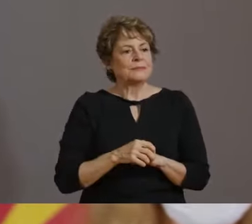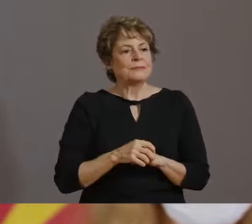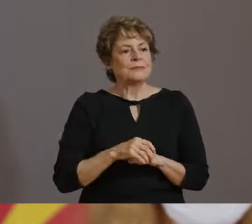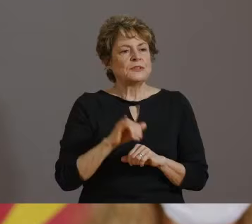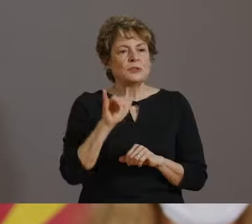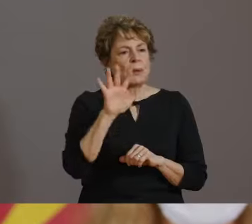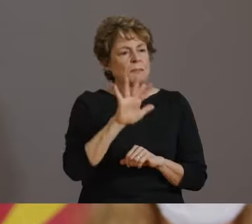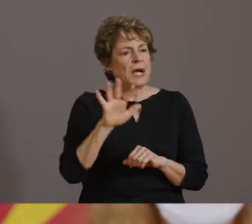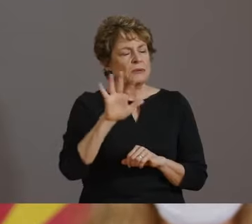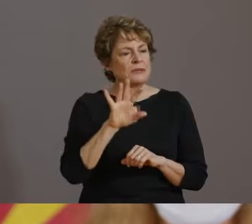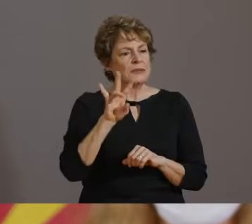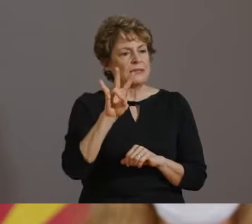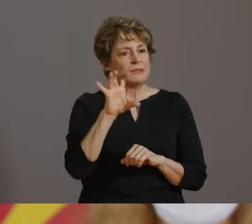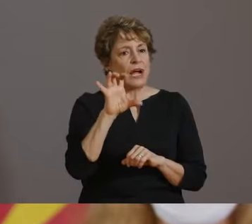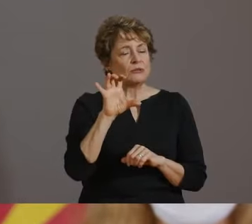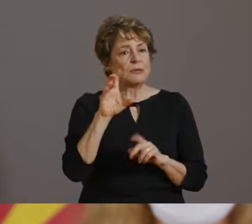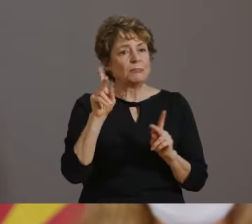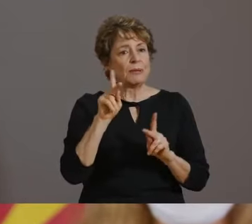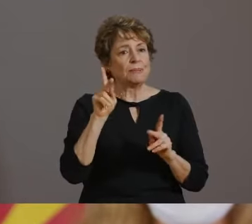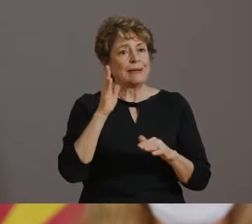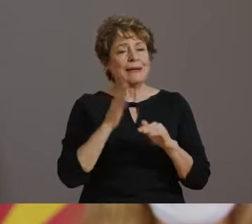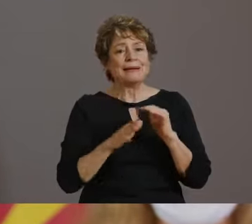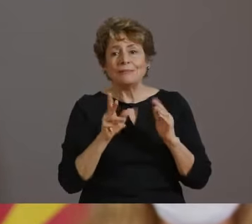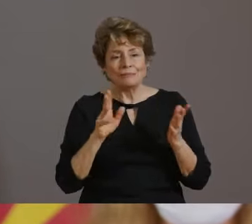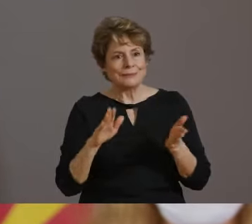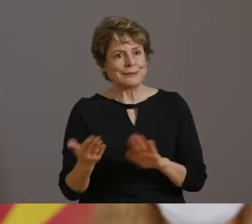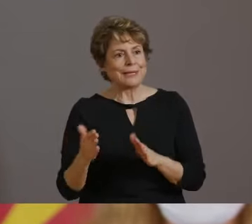BUT WE ARE NOT DEFENSELESS IN THIS FIGHT.